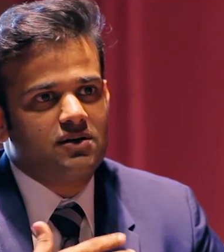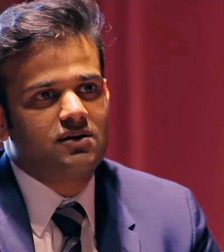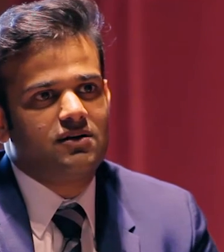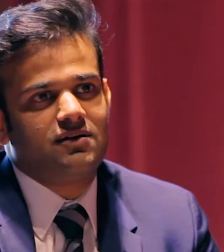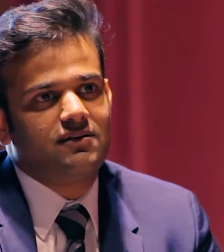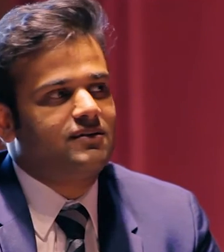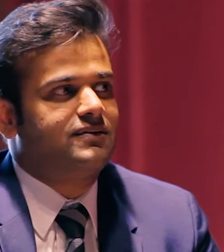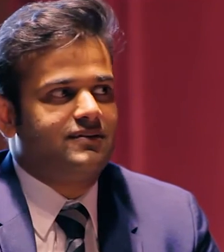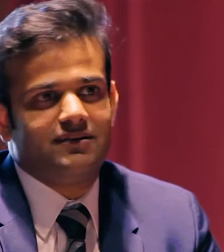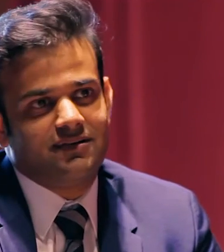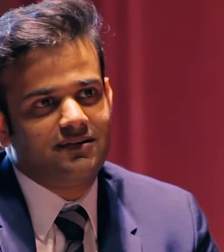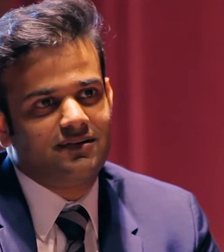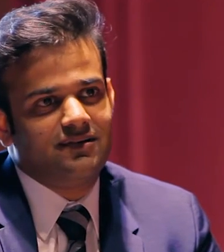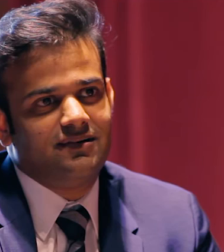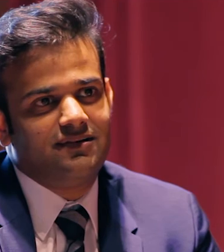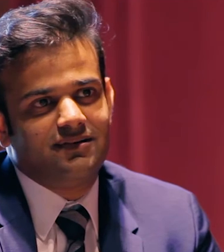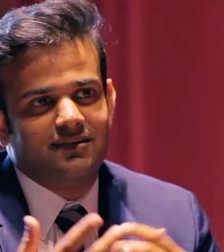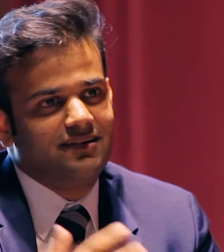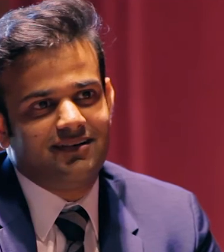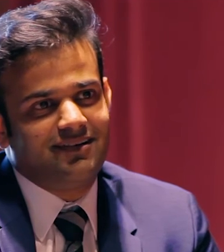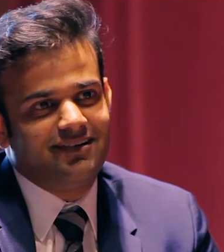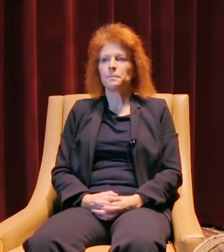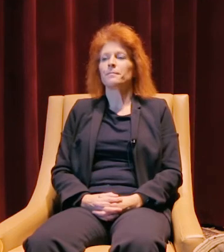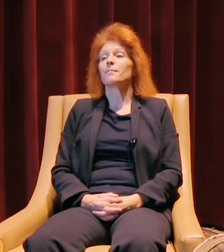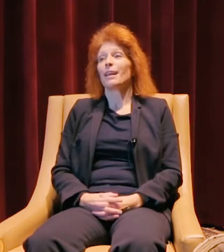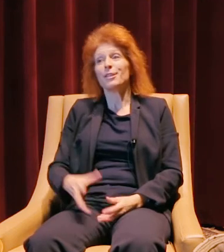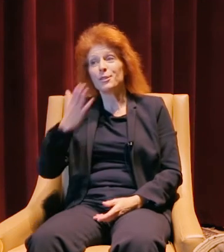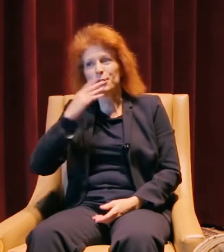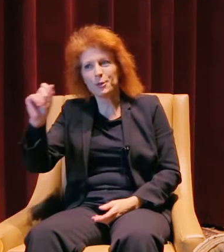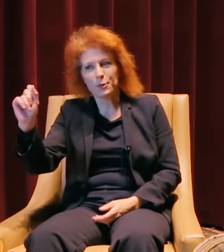What do you do besides work, what do you do outside of that for enjoyment? That's a good question.